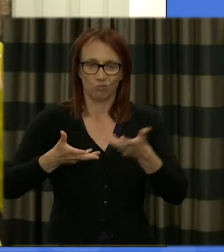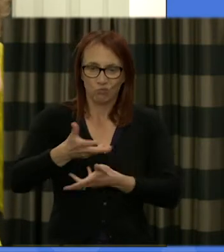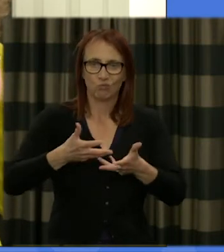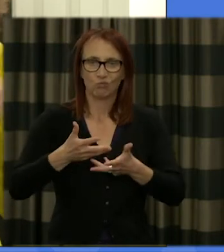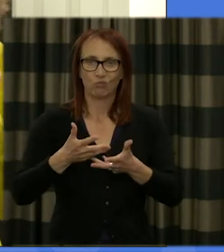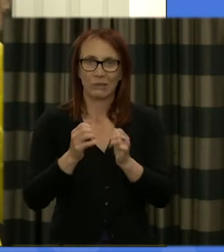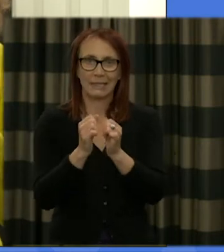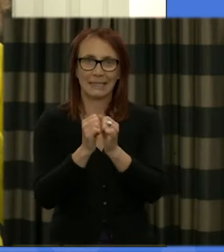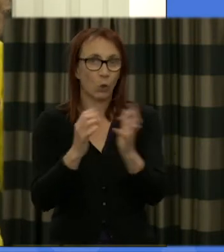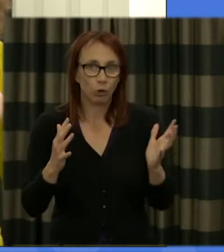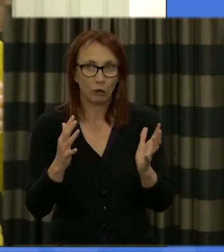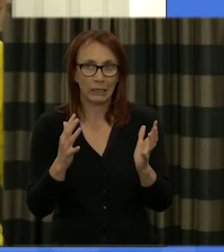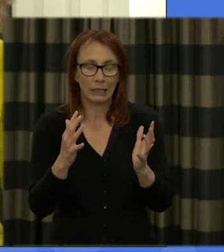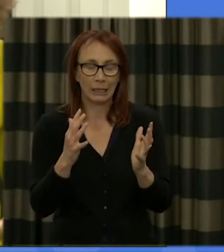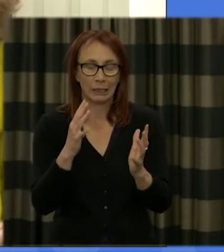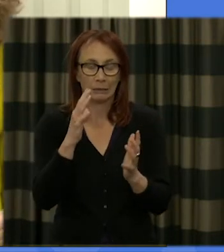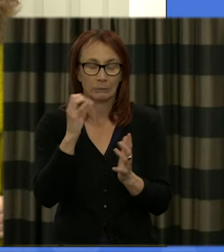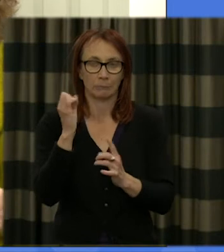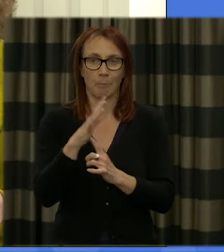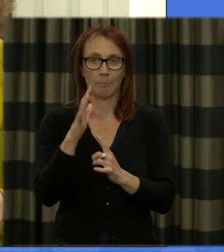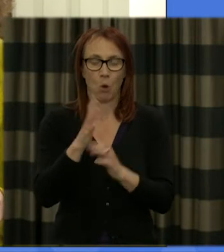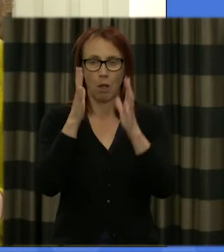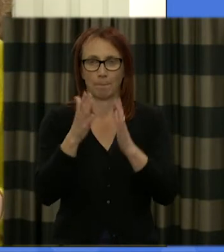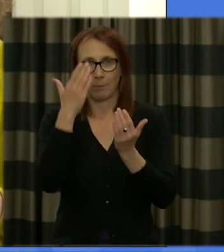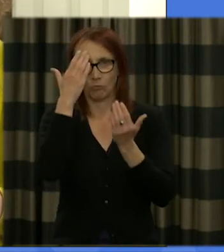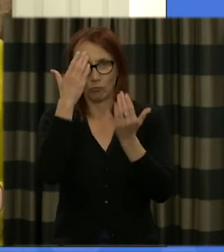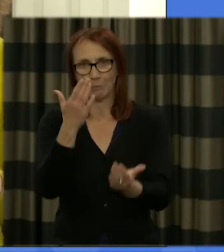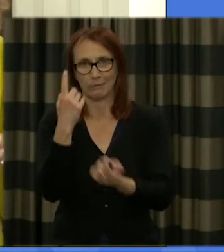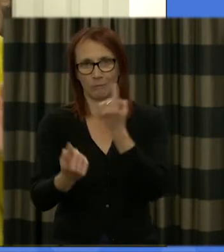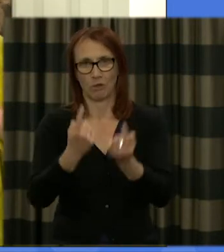it's the respectful dialogue that will see us through and you've probably